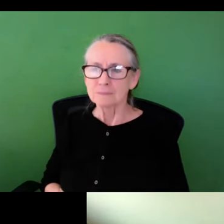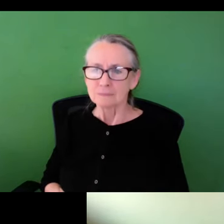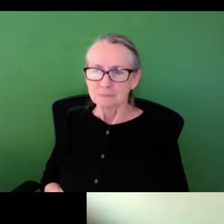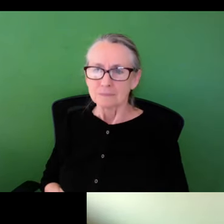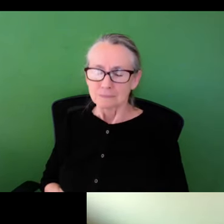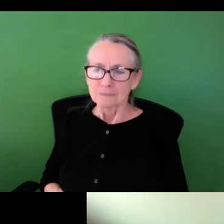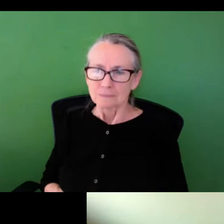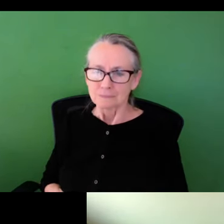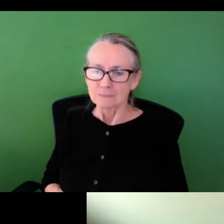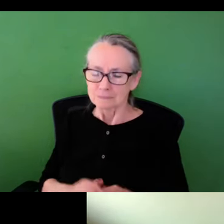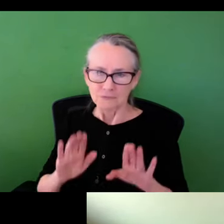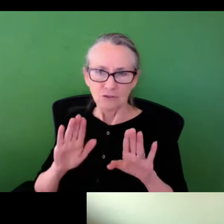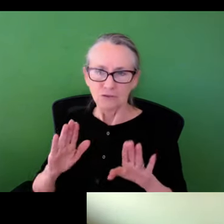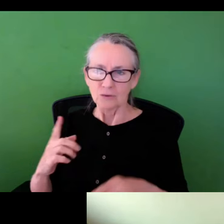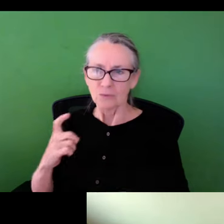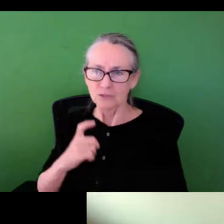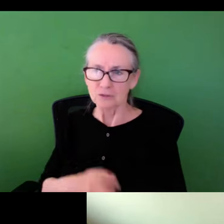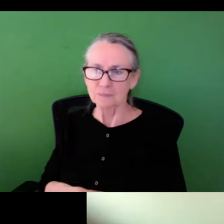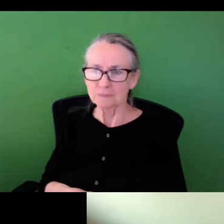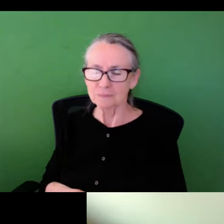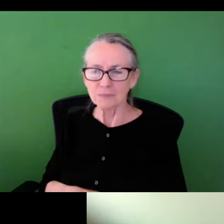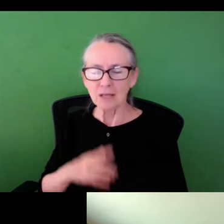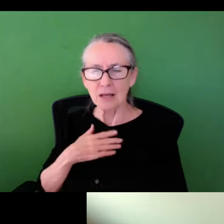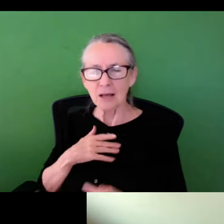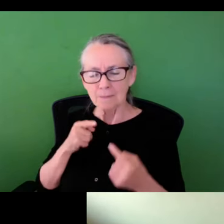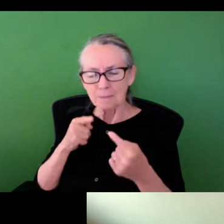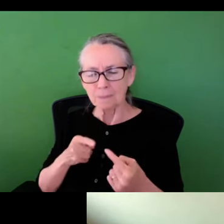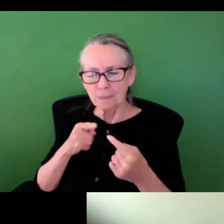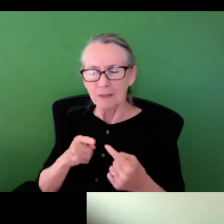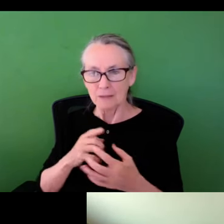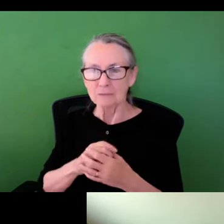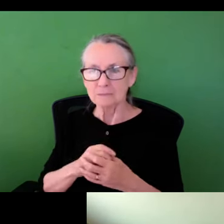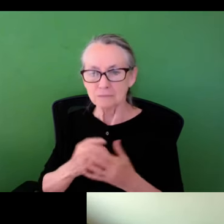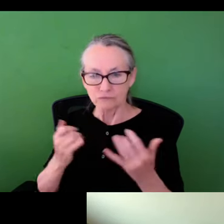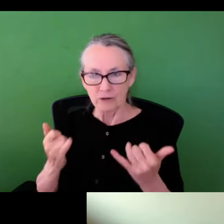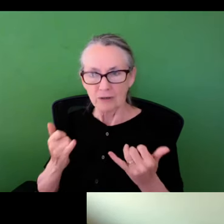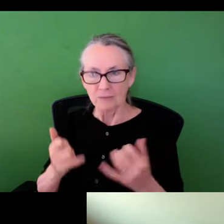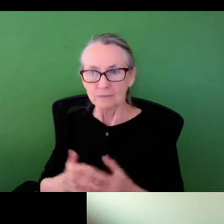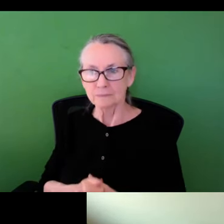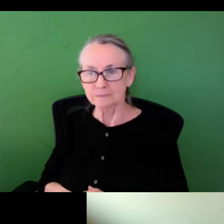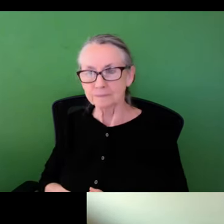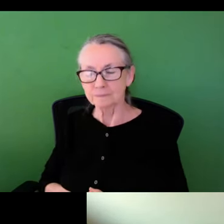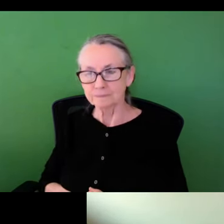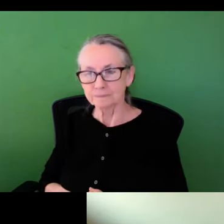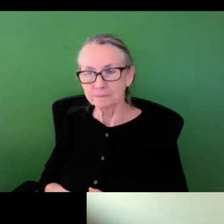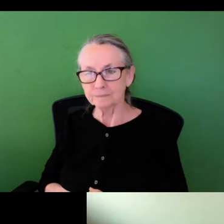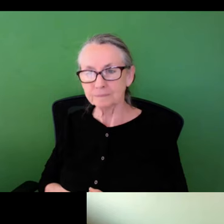affecting public health and well-being. >> DR. MARCCUS HENDRICKS: Sure . Another great question, and something I'm grappling with in real time.